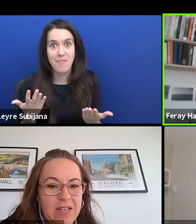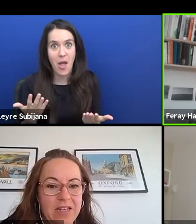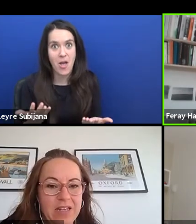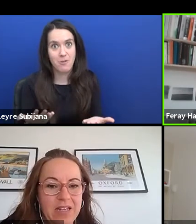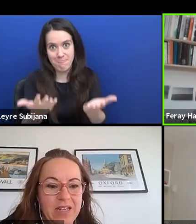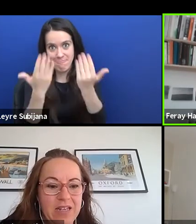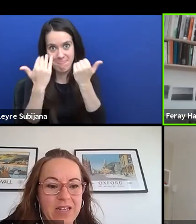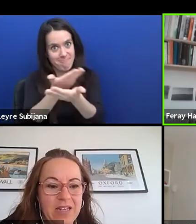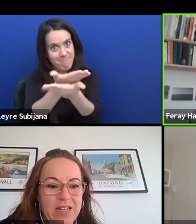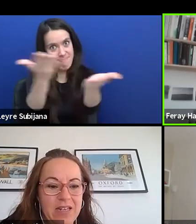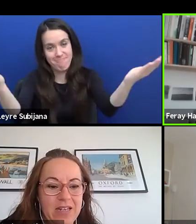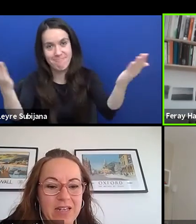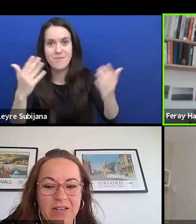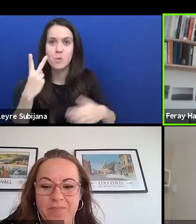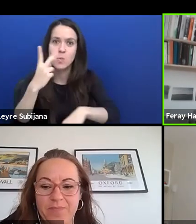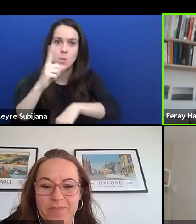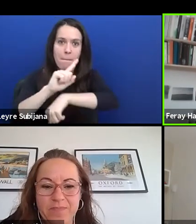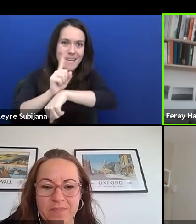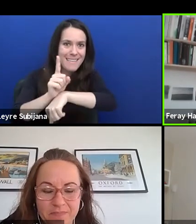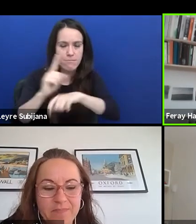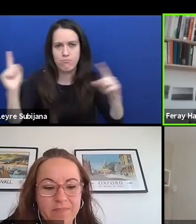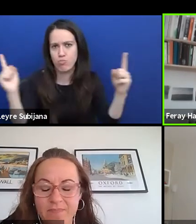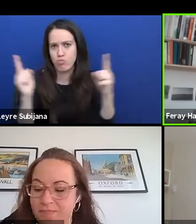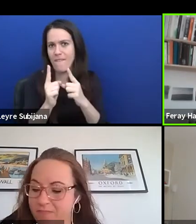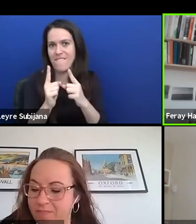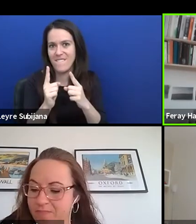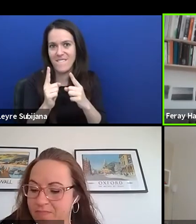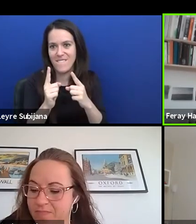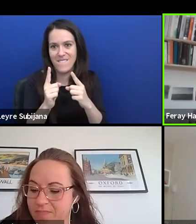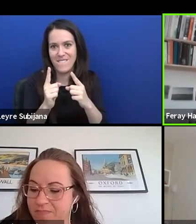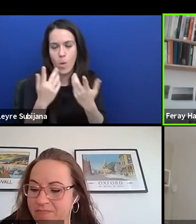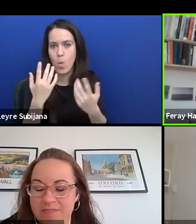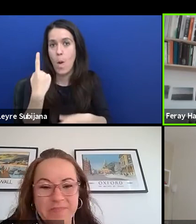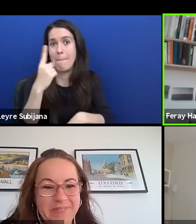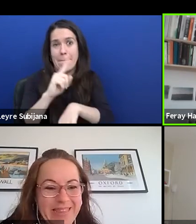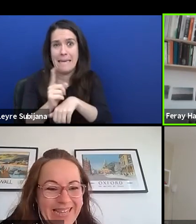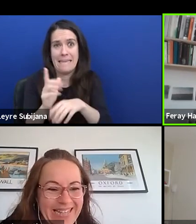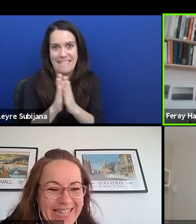for two minutes brief or one minute even, words on this.